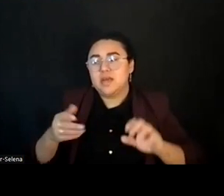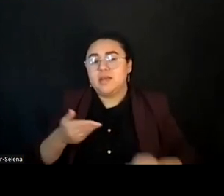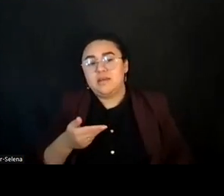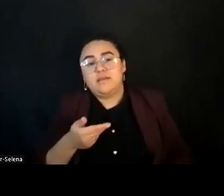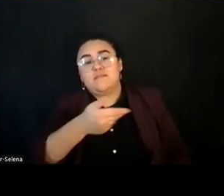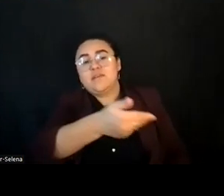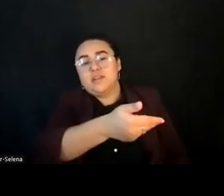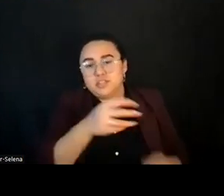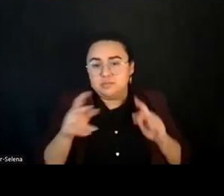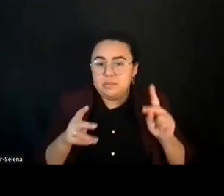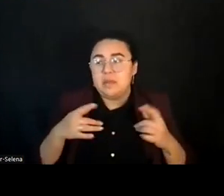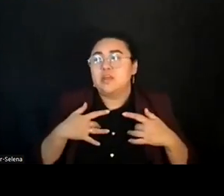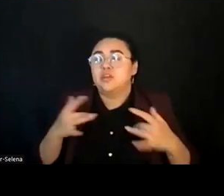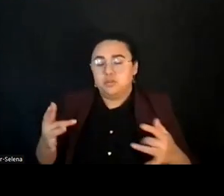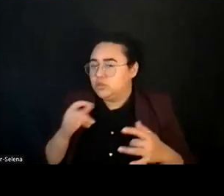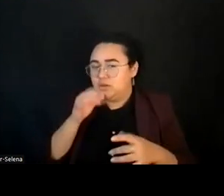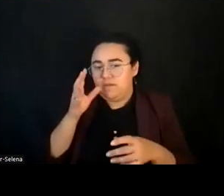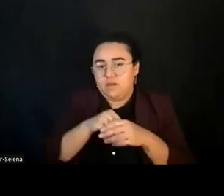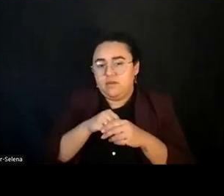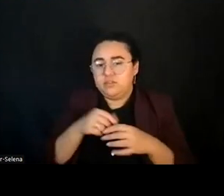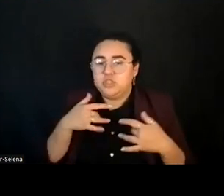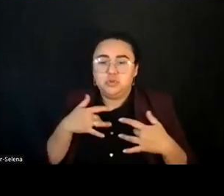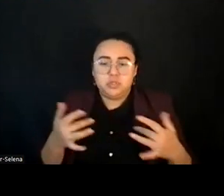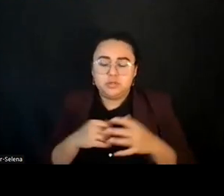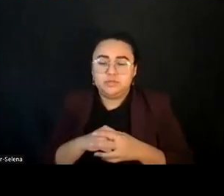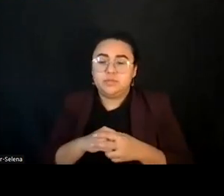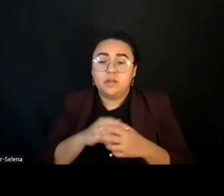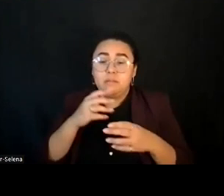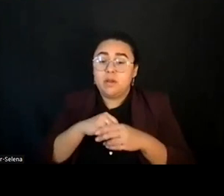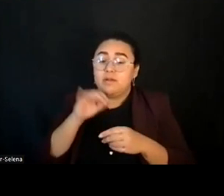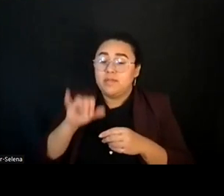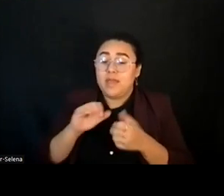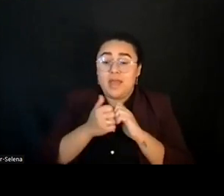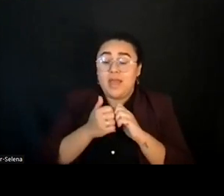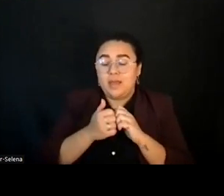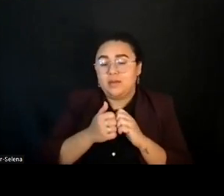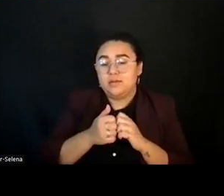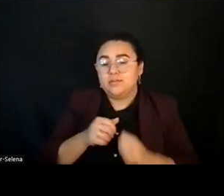And and part of that is through the practice of what Manuel talked about early in terms